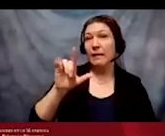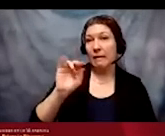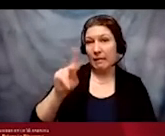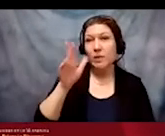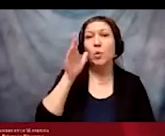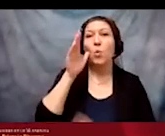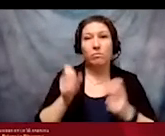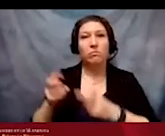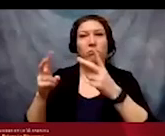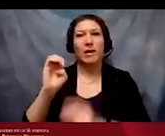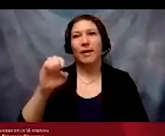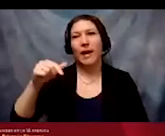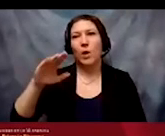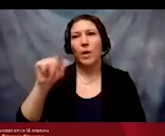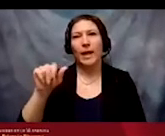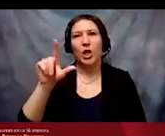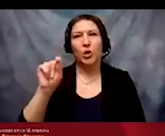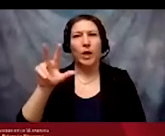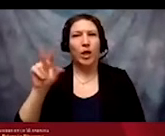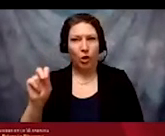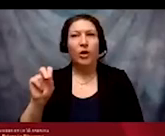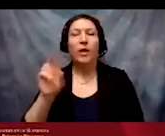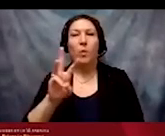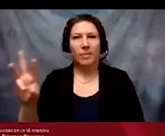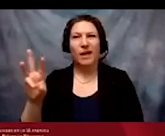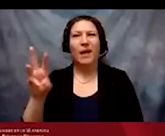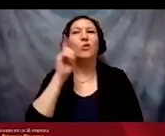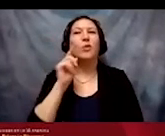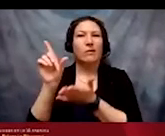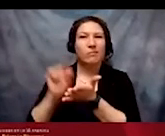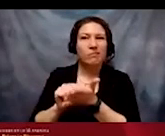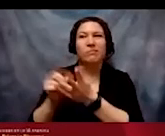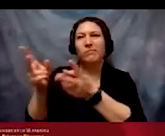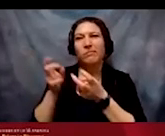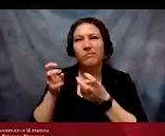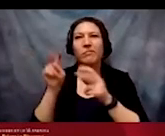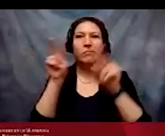website as an accessible handout. A recording of this and all of our